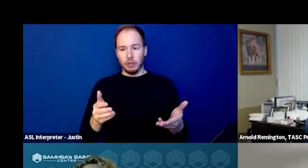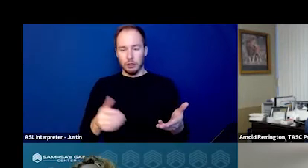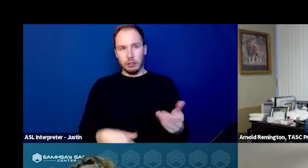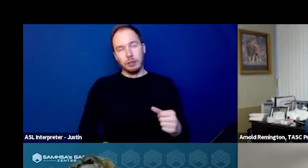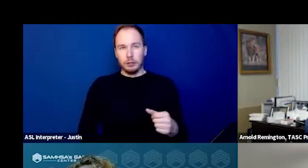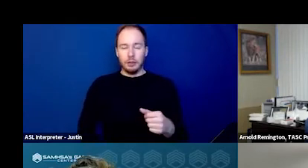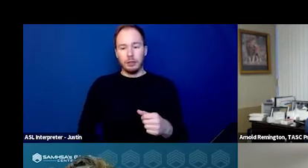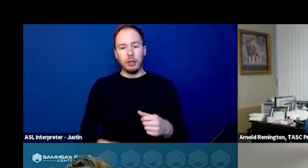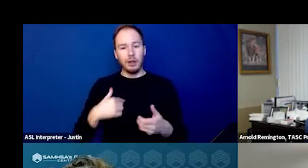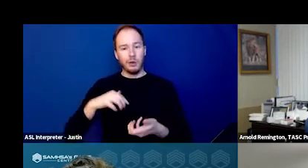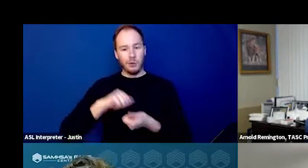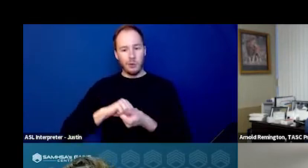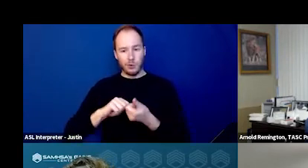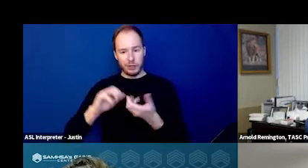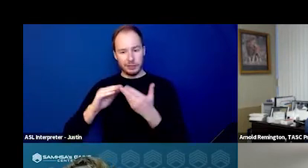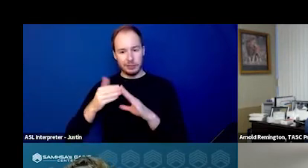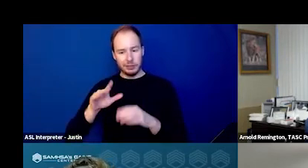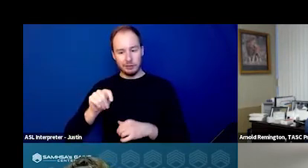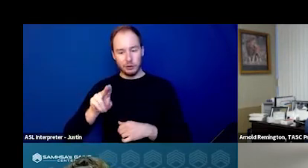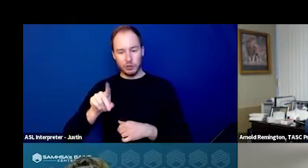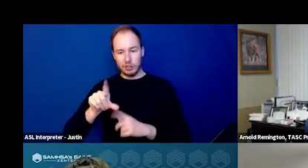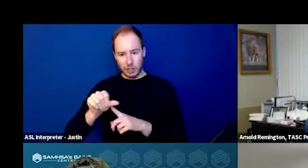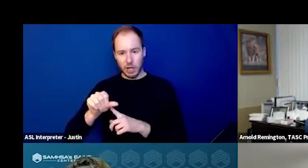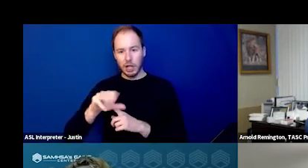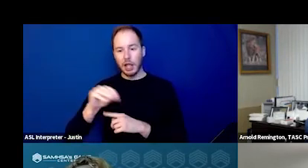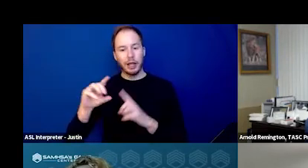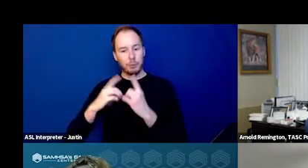worked with the city of Tulsa and also with the Department of Mental Health